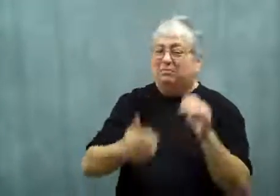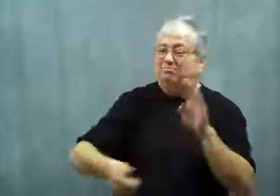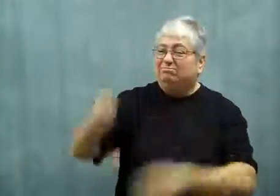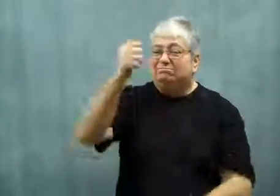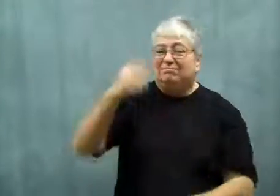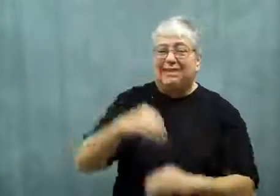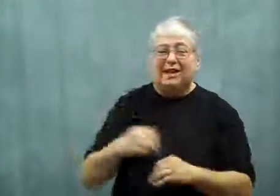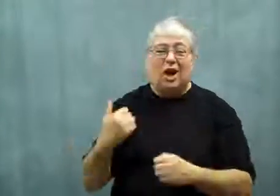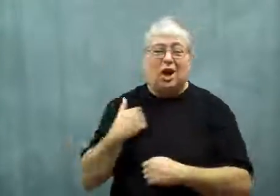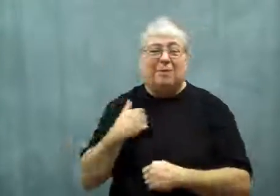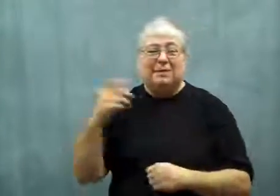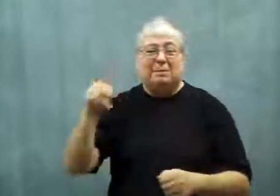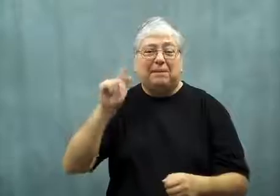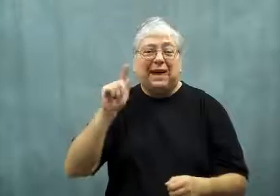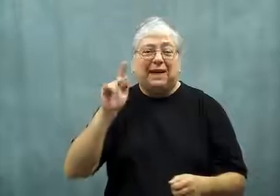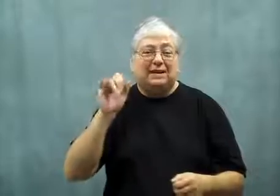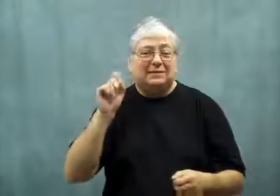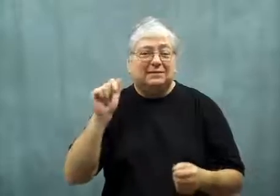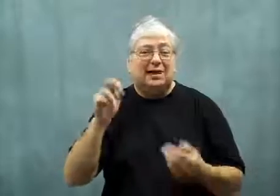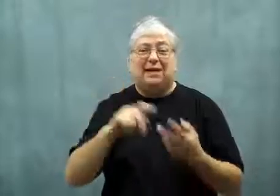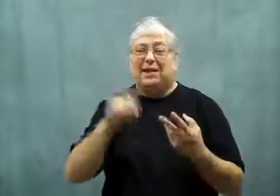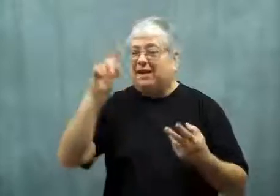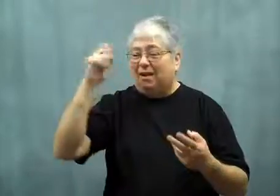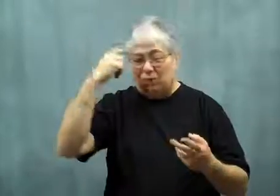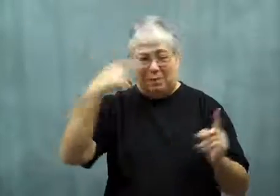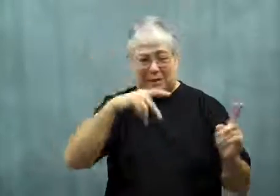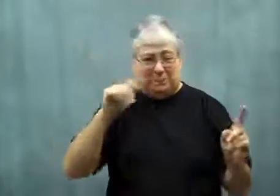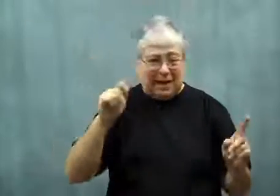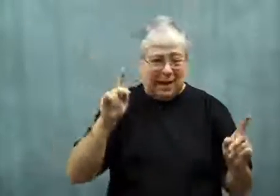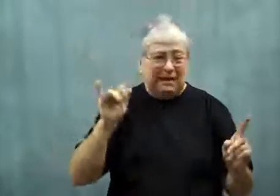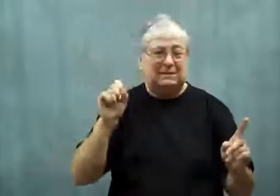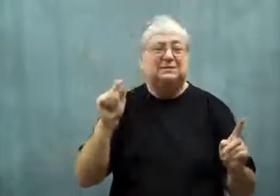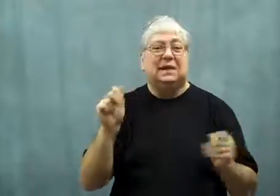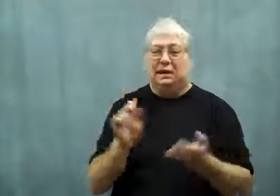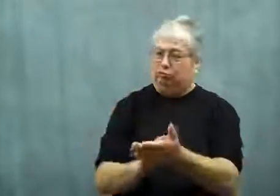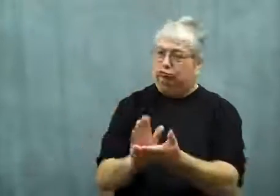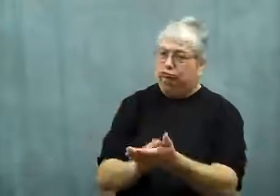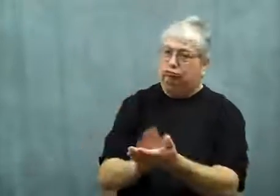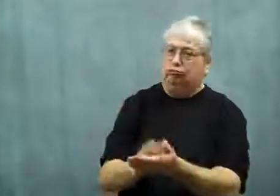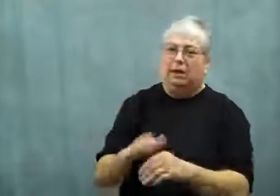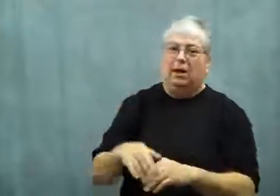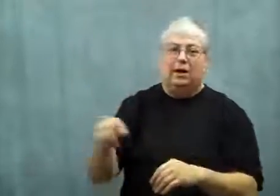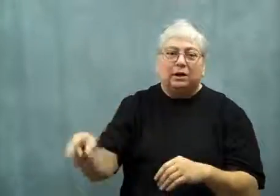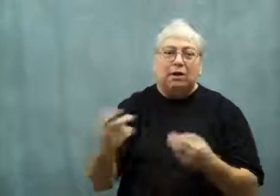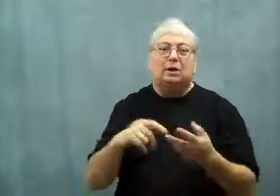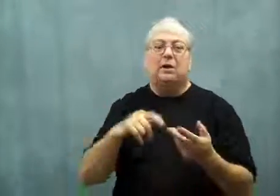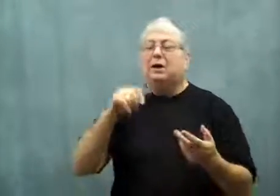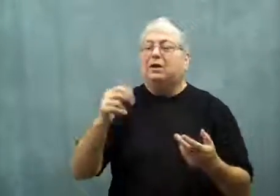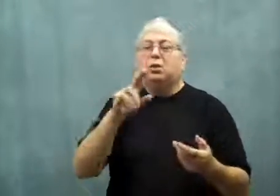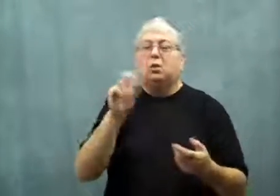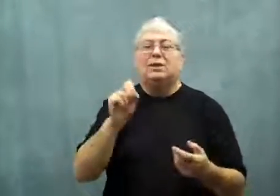She's been praised by Pakistan's military officials, and government.